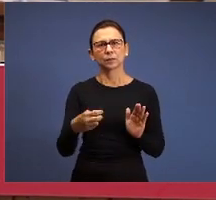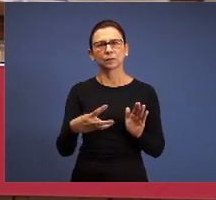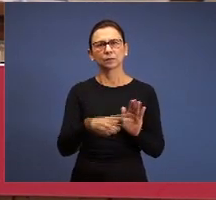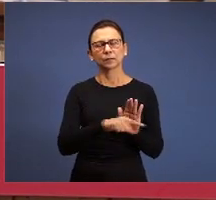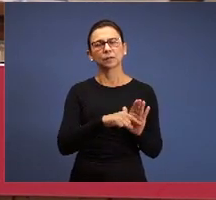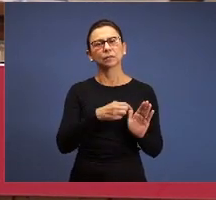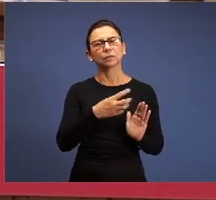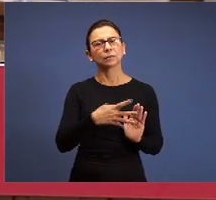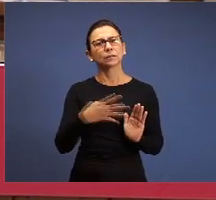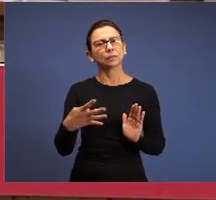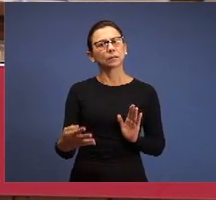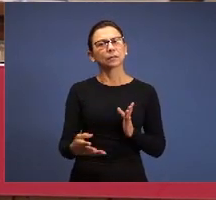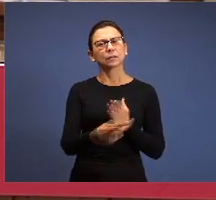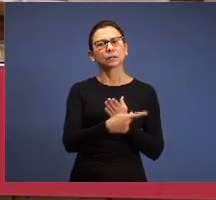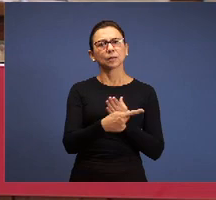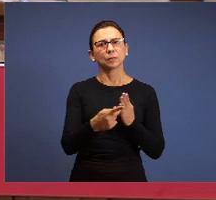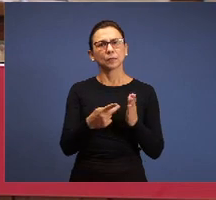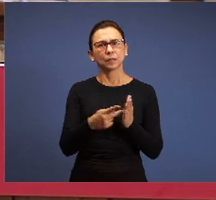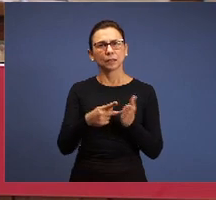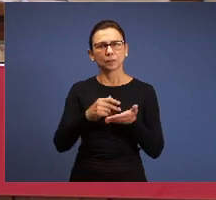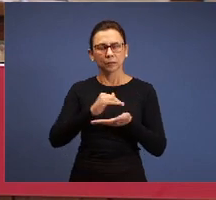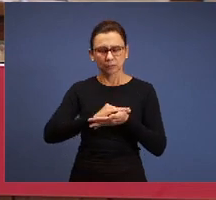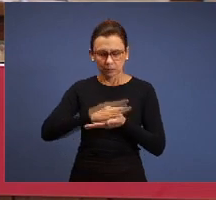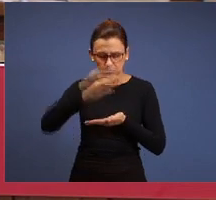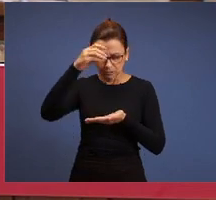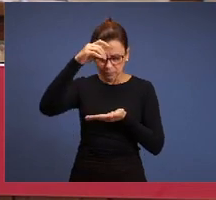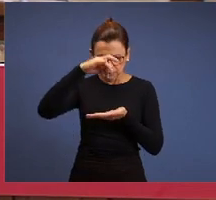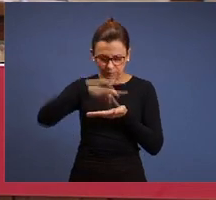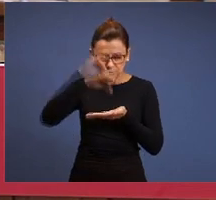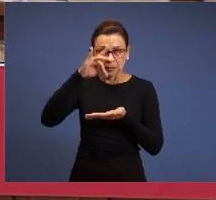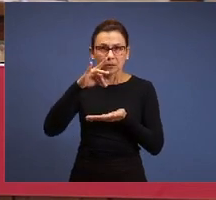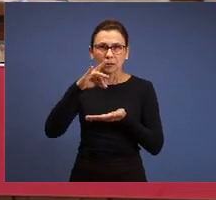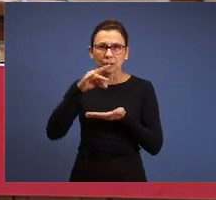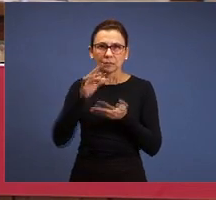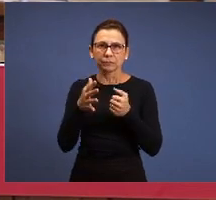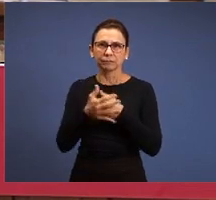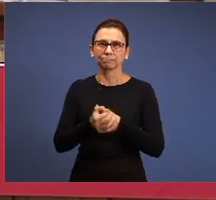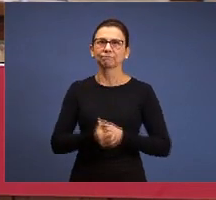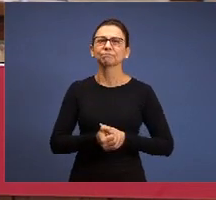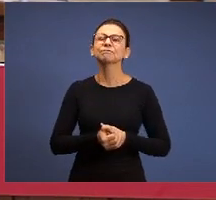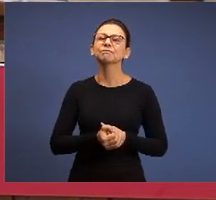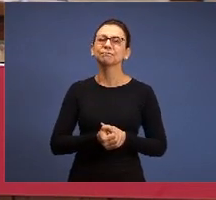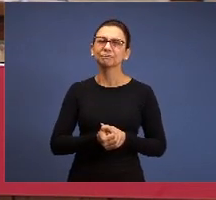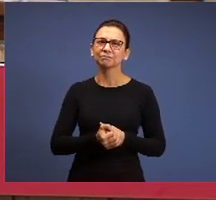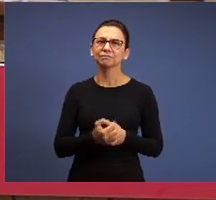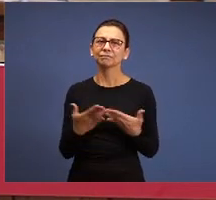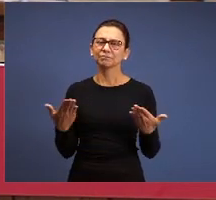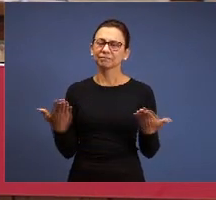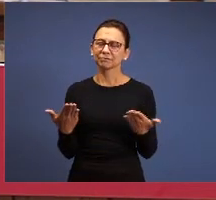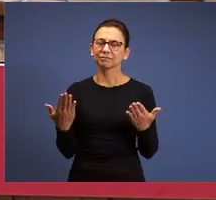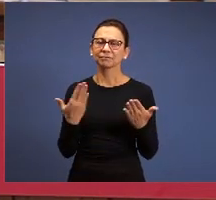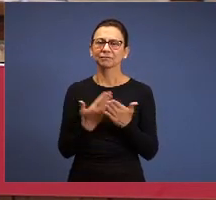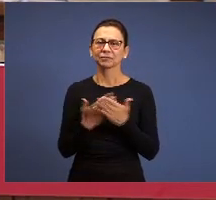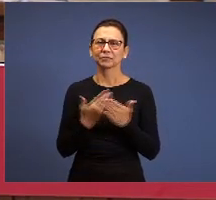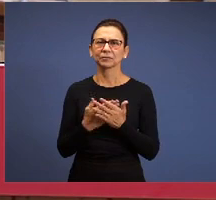the parable of the hidden treasure our approach today will be on this subject of Sunday School and we’ll have